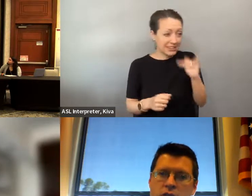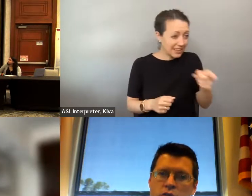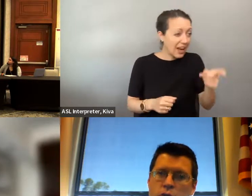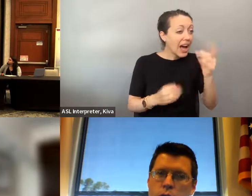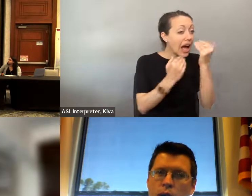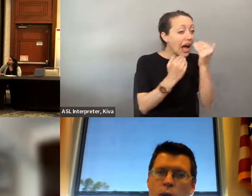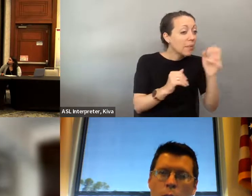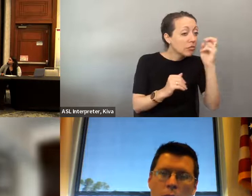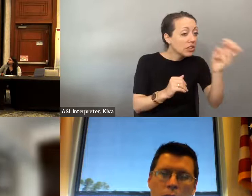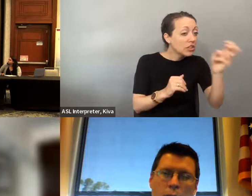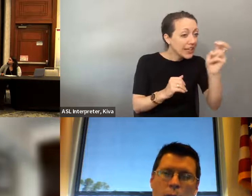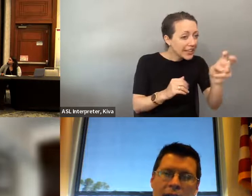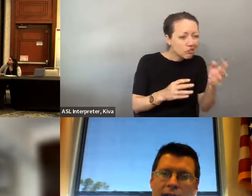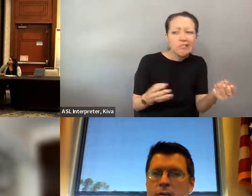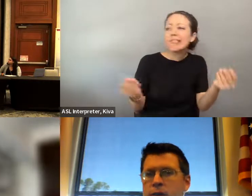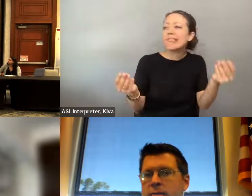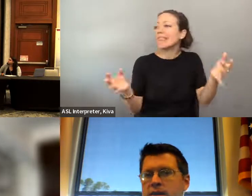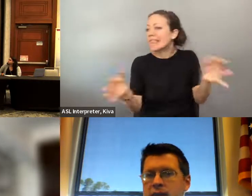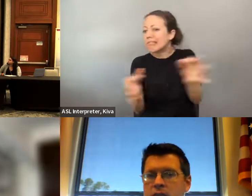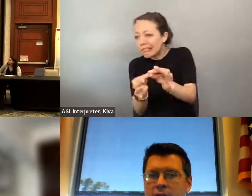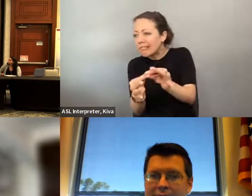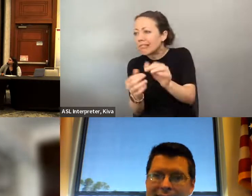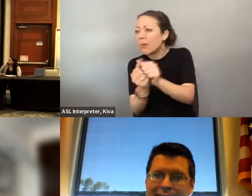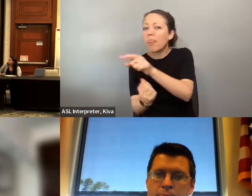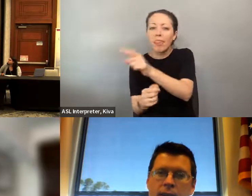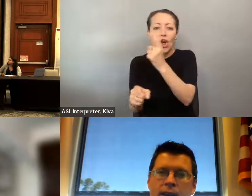get them -- we sort of serve as a stopgap. We try to look